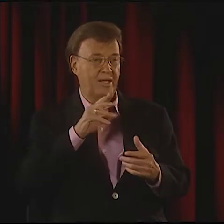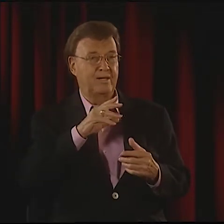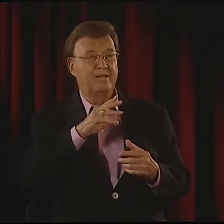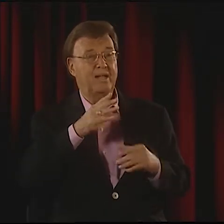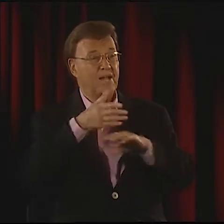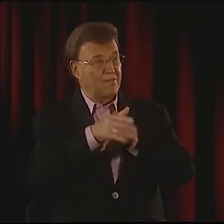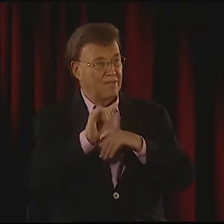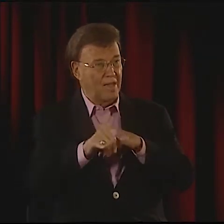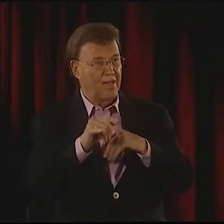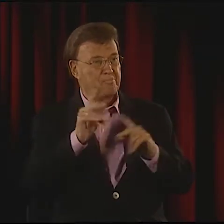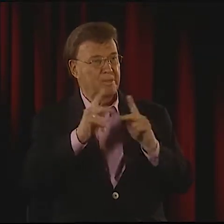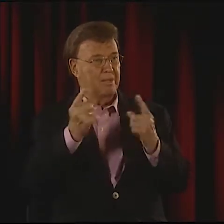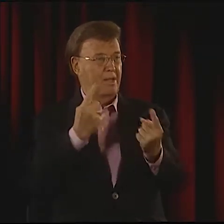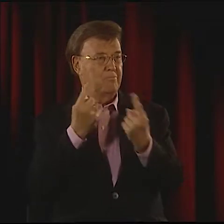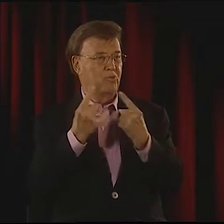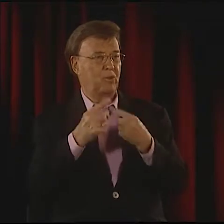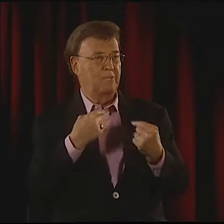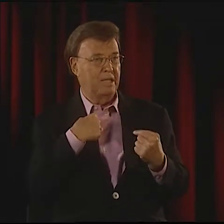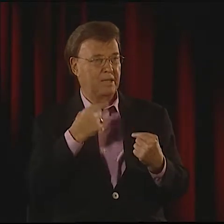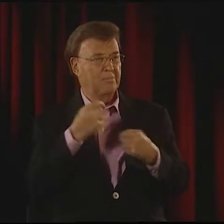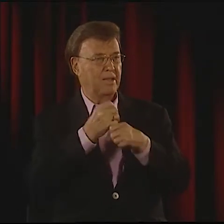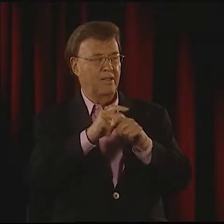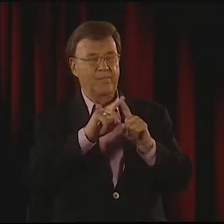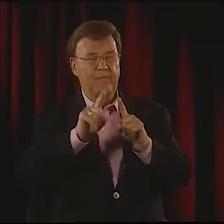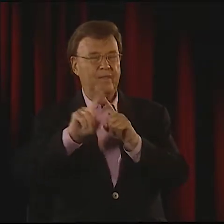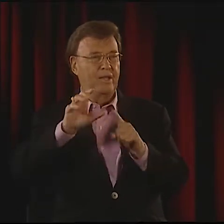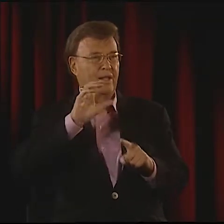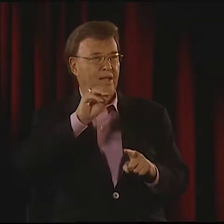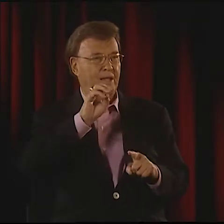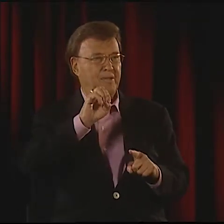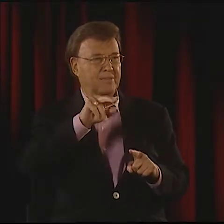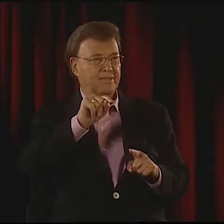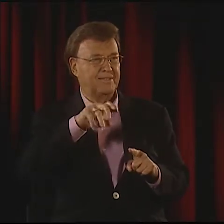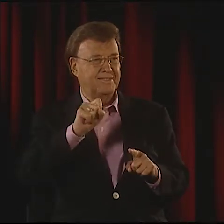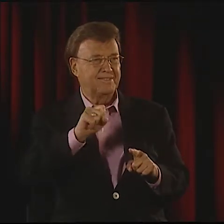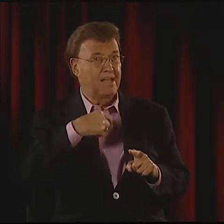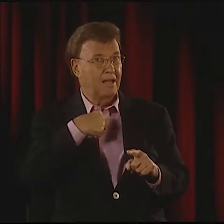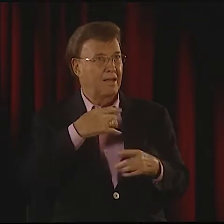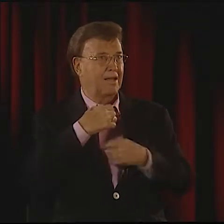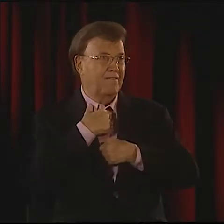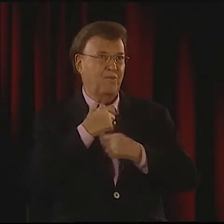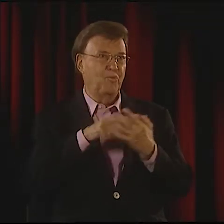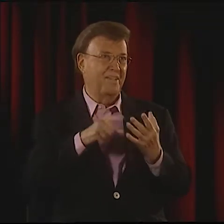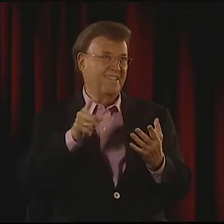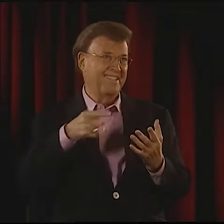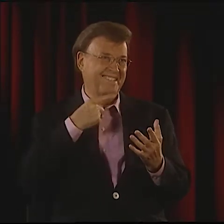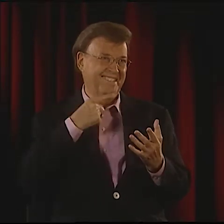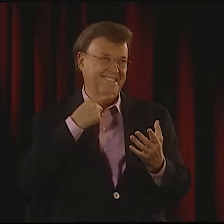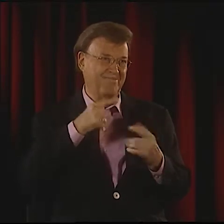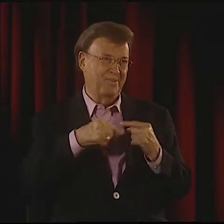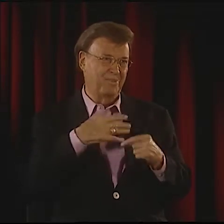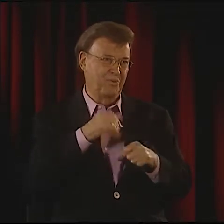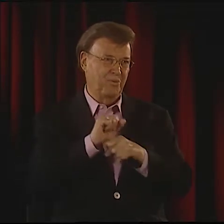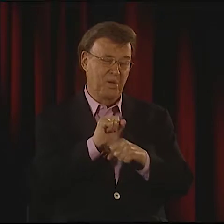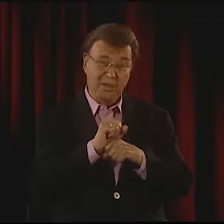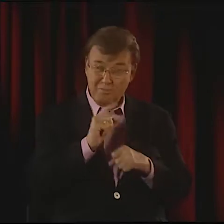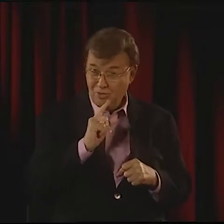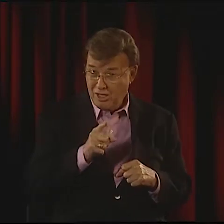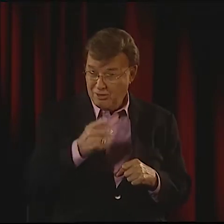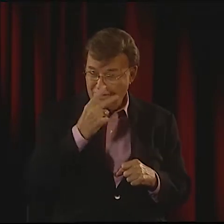I COULD TELL YOU I PERFORMED AT GALLAUDET JUST LAST WEEK, AND AFTER THAT, SEVERAL PEOPLE CAME UP TO ME AND MADE VARIOUS COMMENTS.